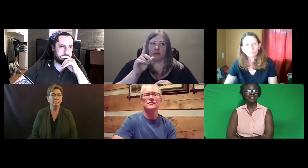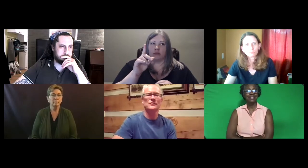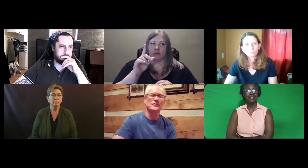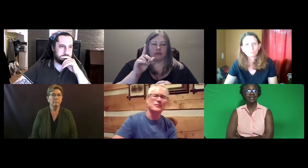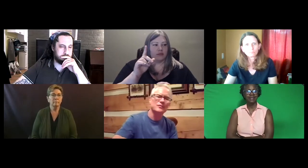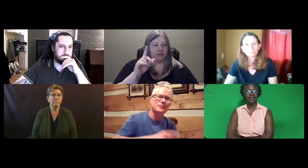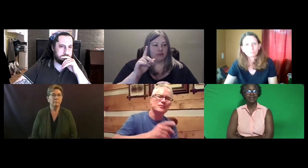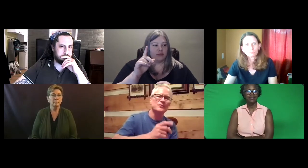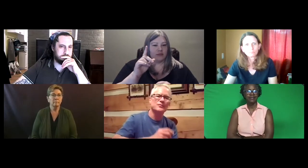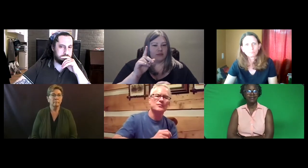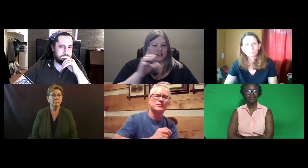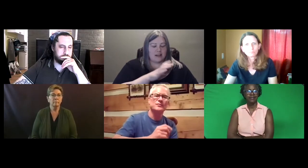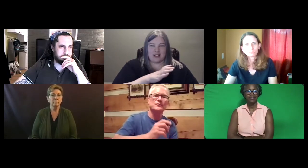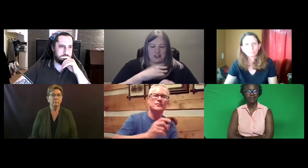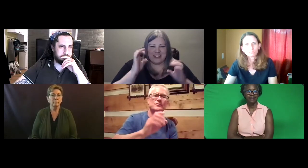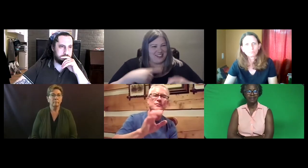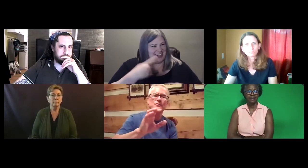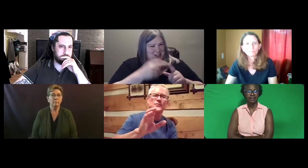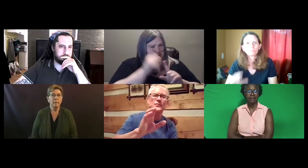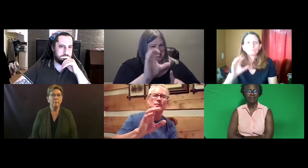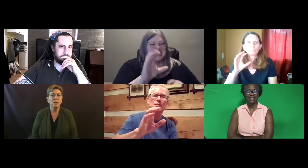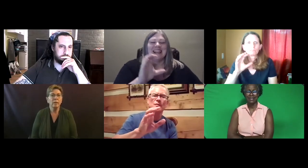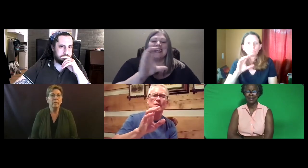CDE -- I'm sorry.